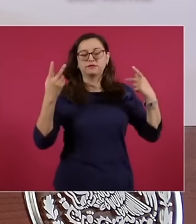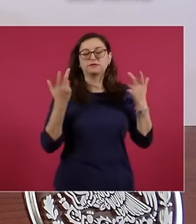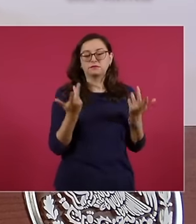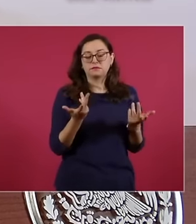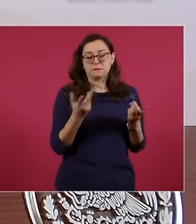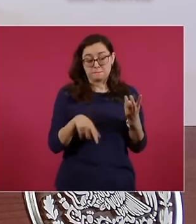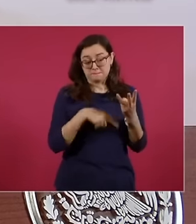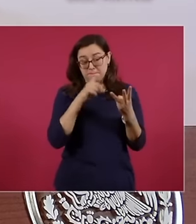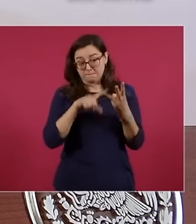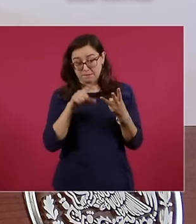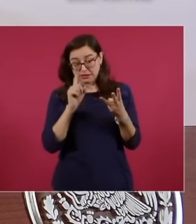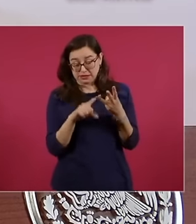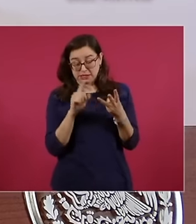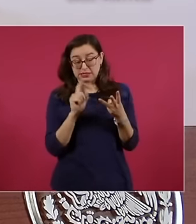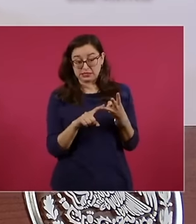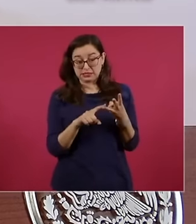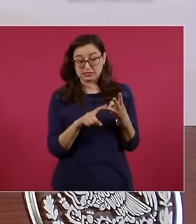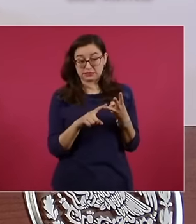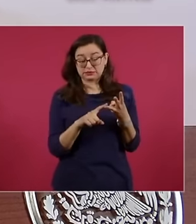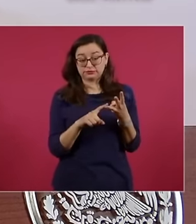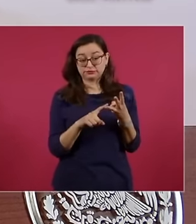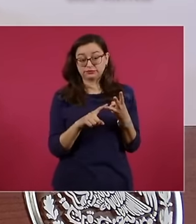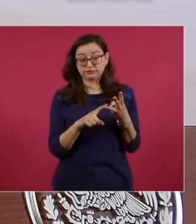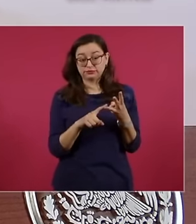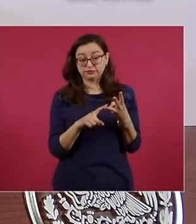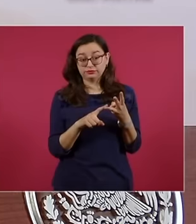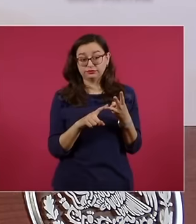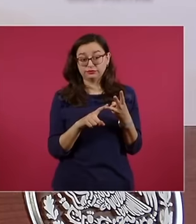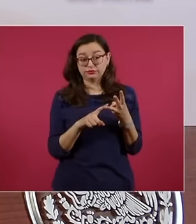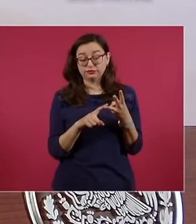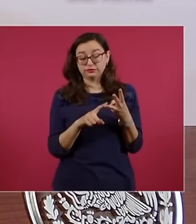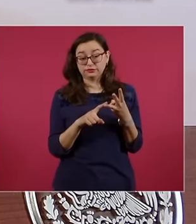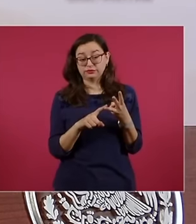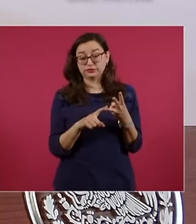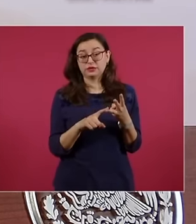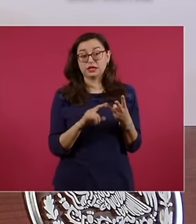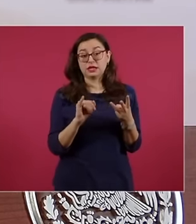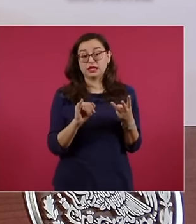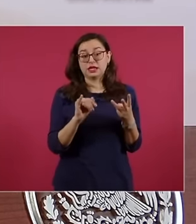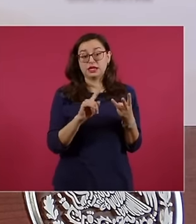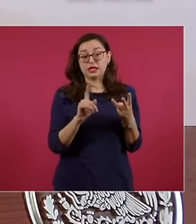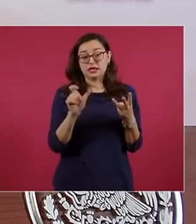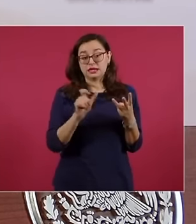respect to the other line K, which is the one that goes from Istepec City to Ciudad Hidalgo, which